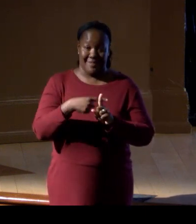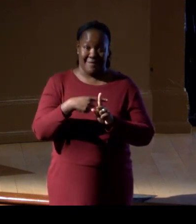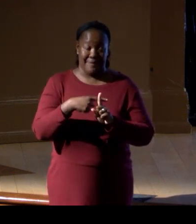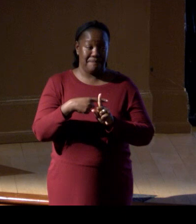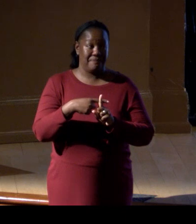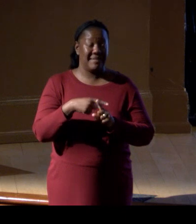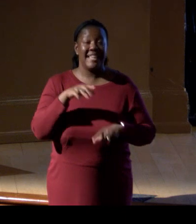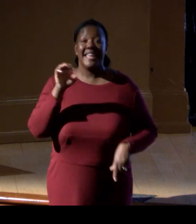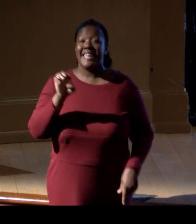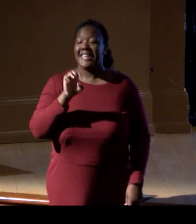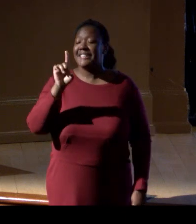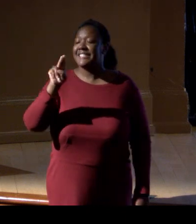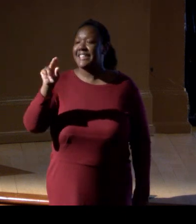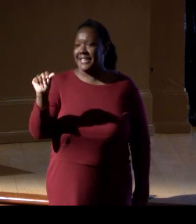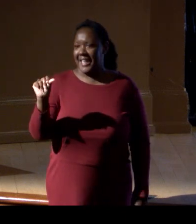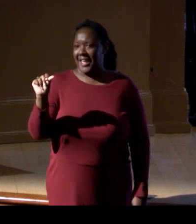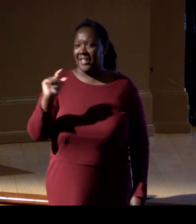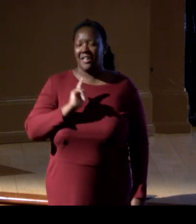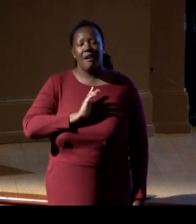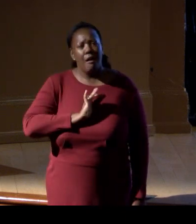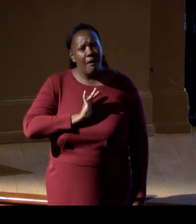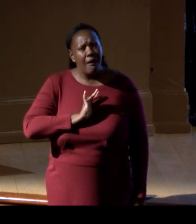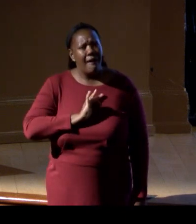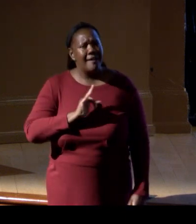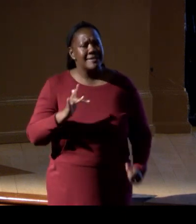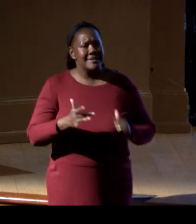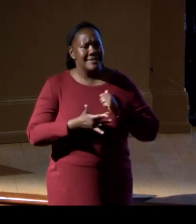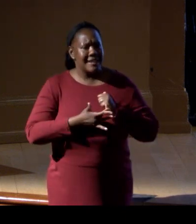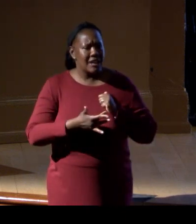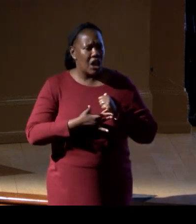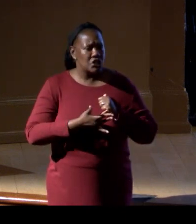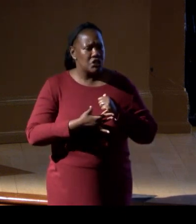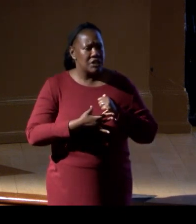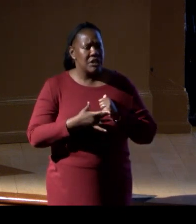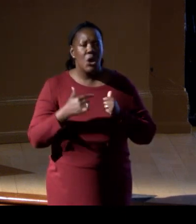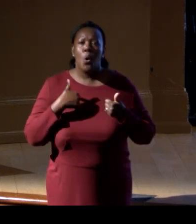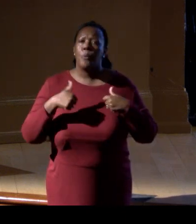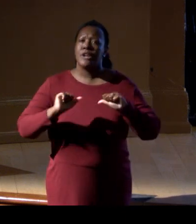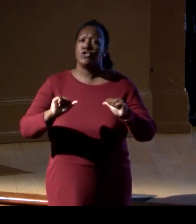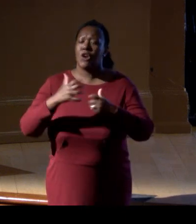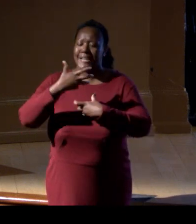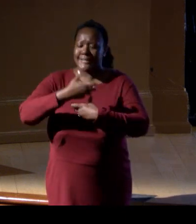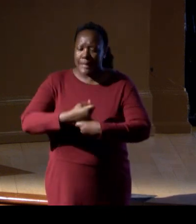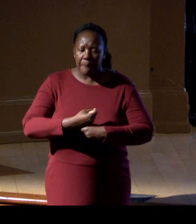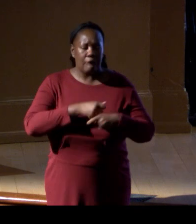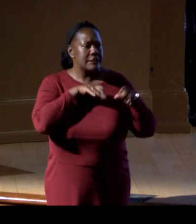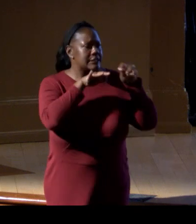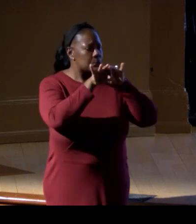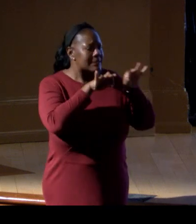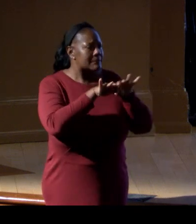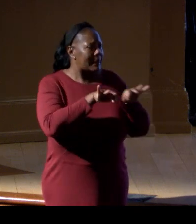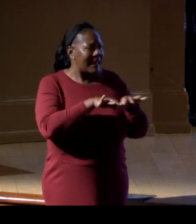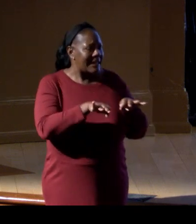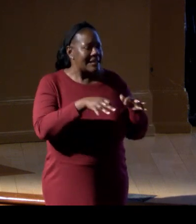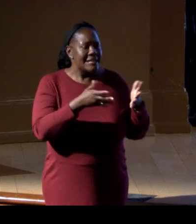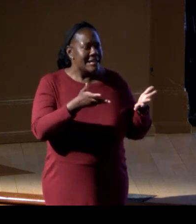eDNA, it is such a cool technology. When I try and summarize it to people as I'm talking about what eDNA is and the potential,